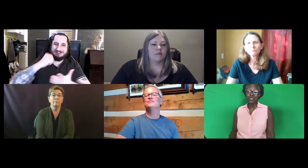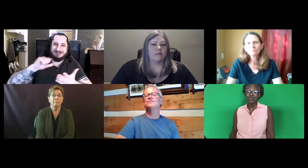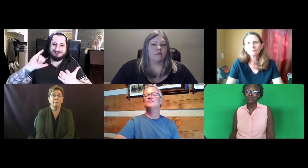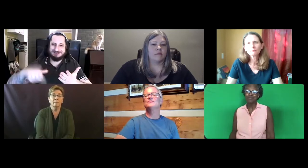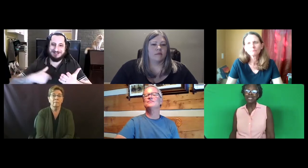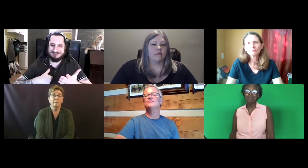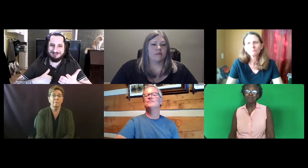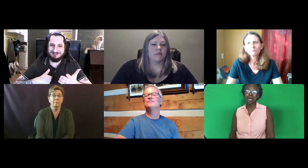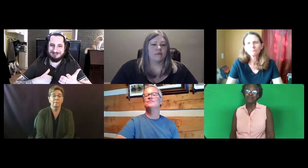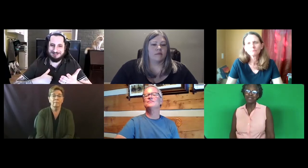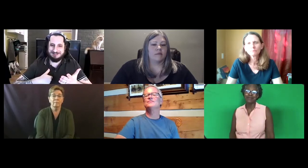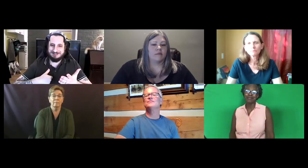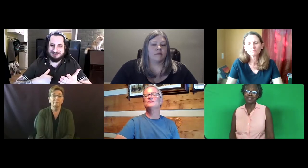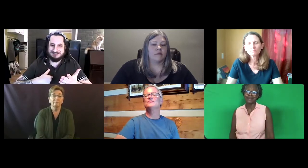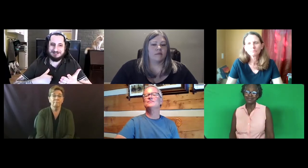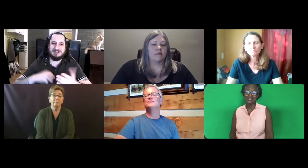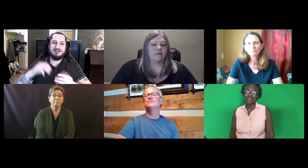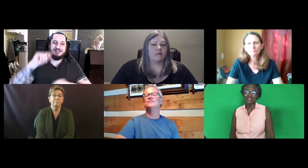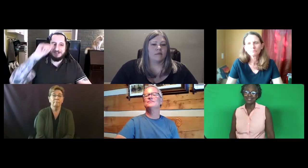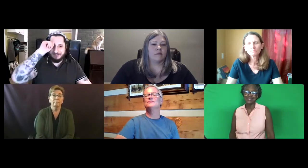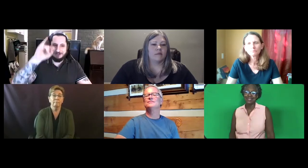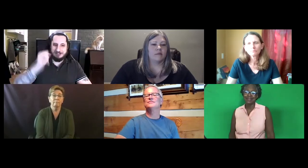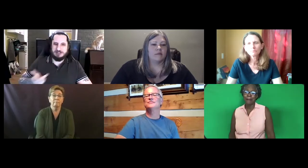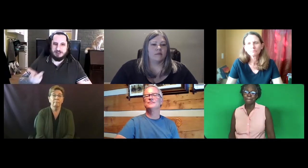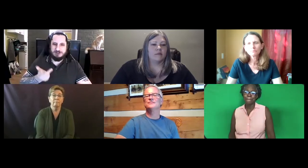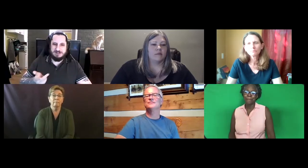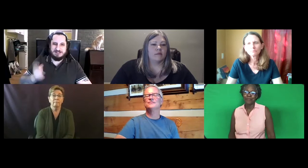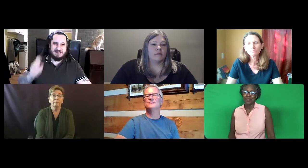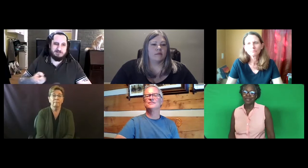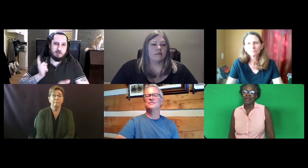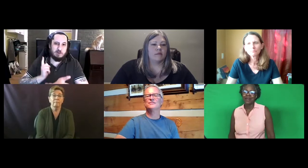What's good for me can be bad for them, right?